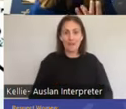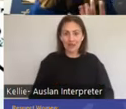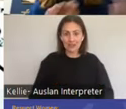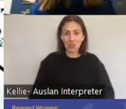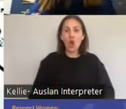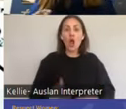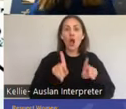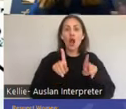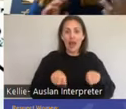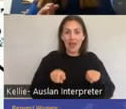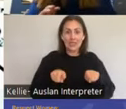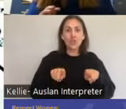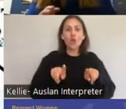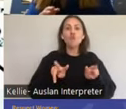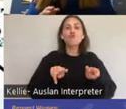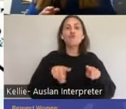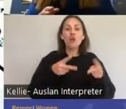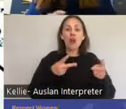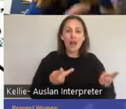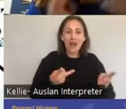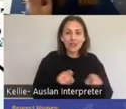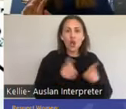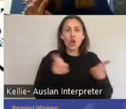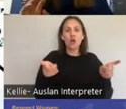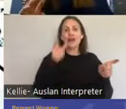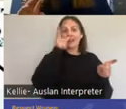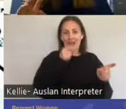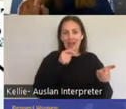able to spread her legs and then have partnered sex and have another orgasm.